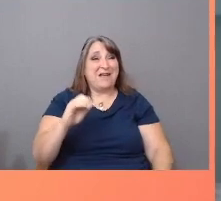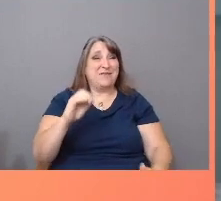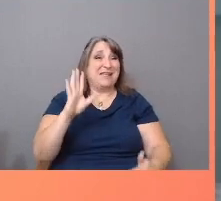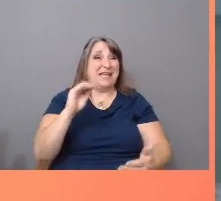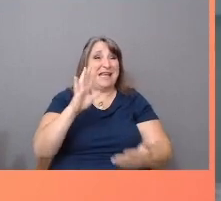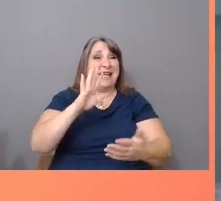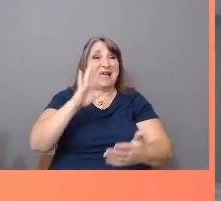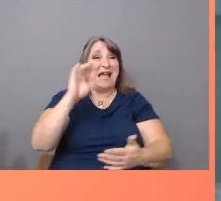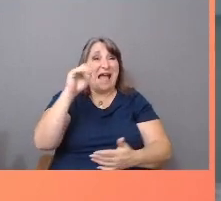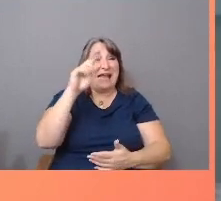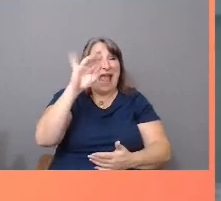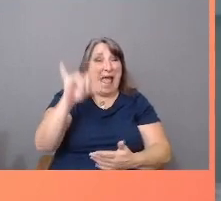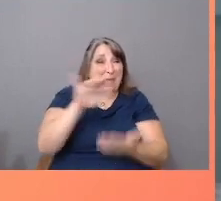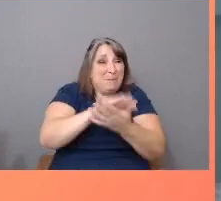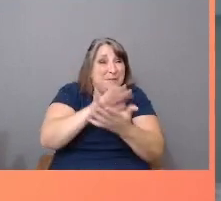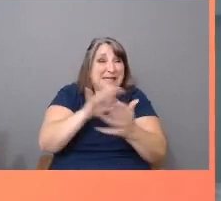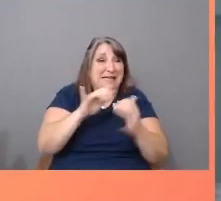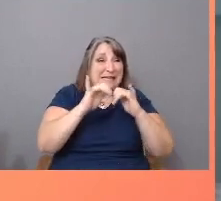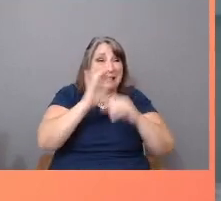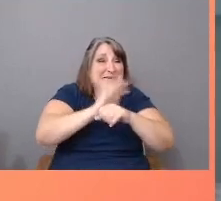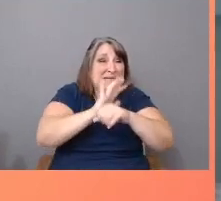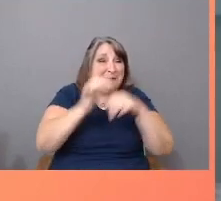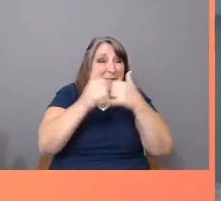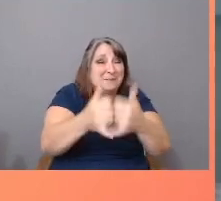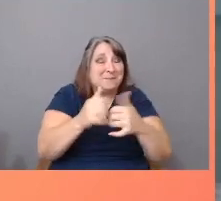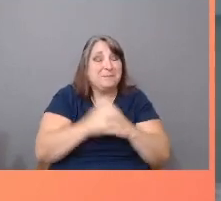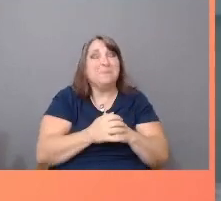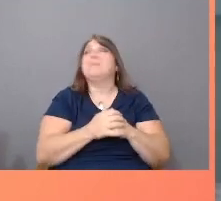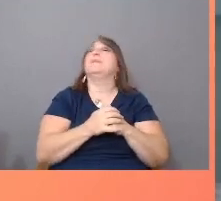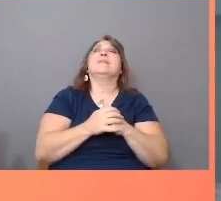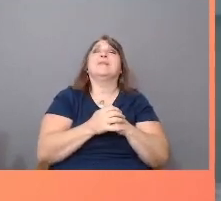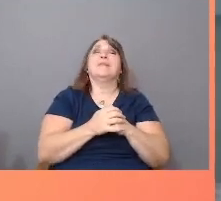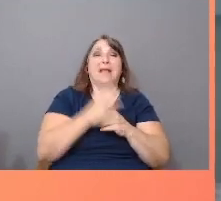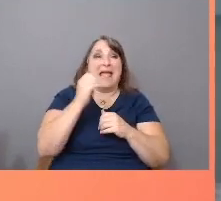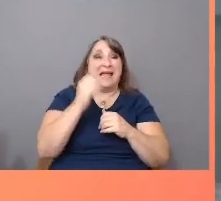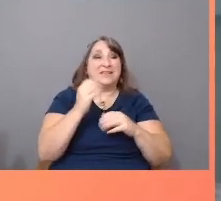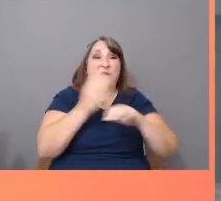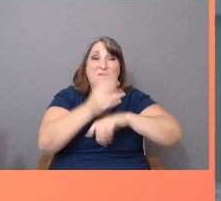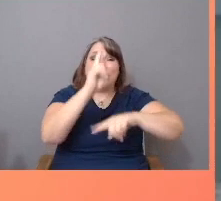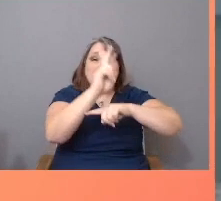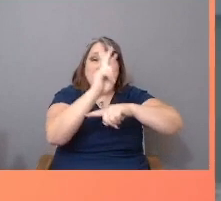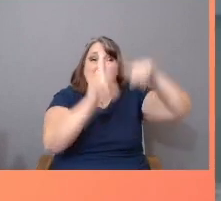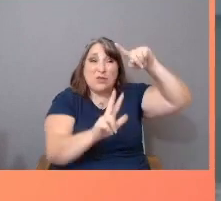continues to be about 85% white and over two thirds male.